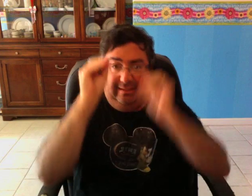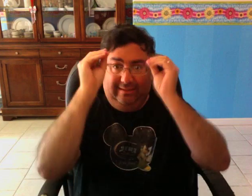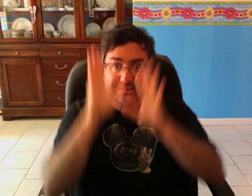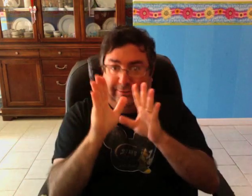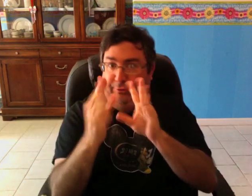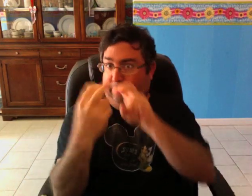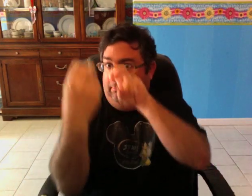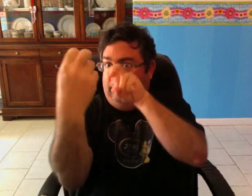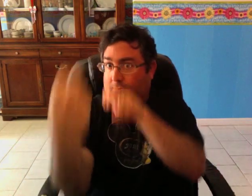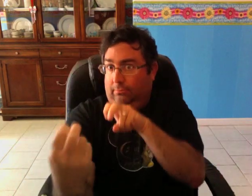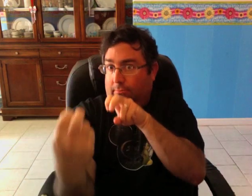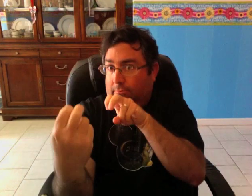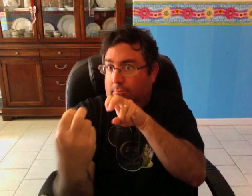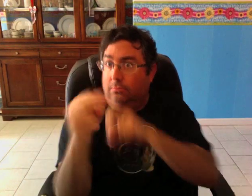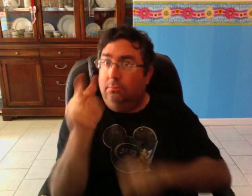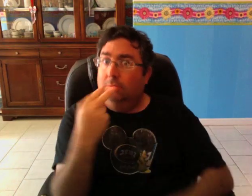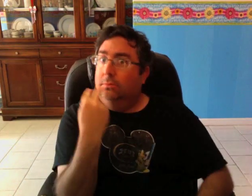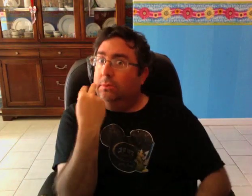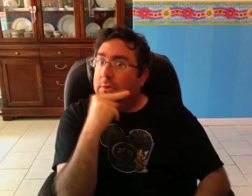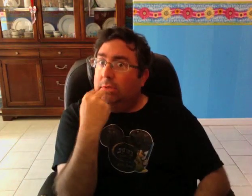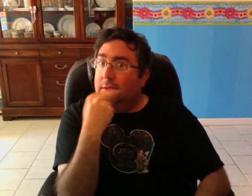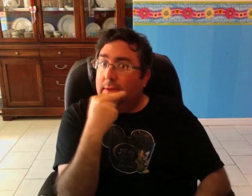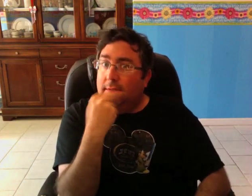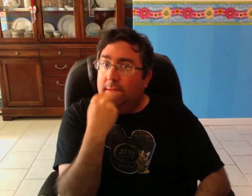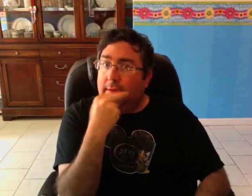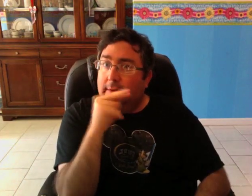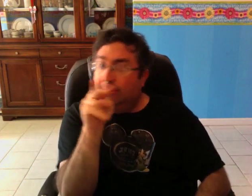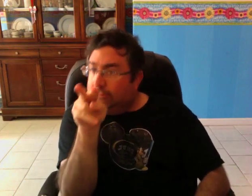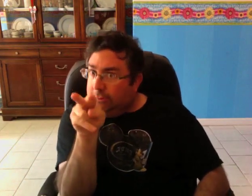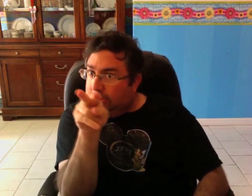I learned by sitting in the front of the class and reading the teacher's lips.